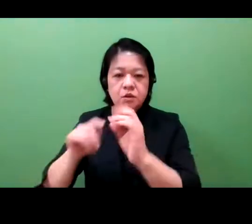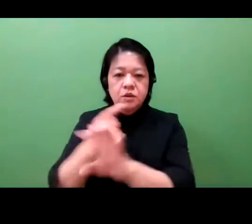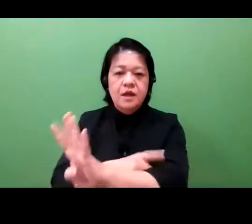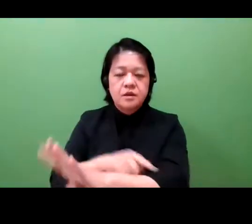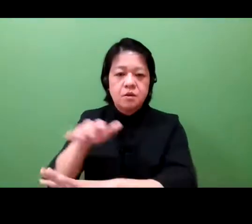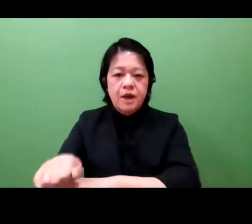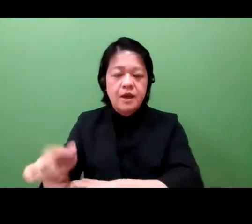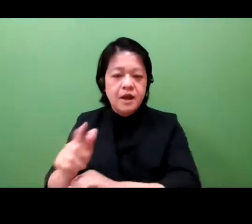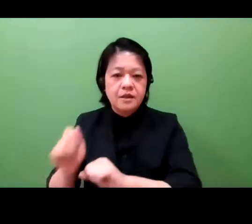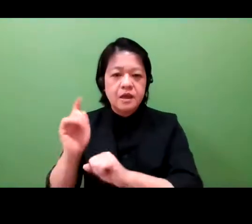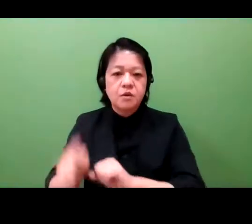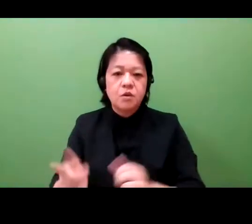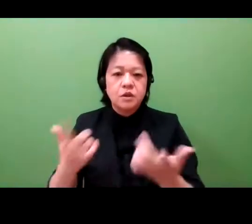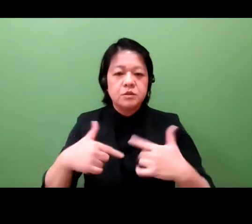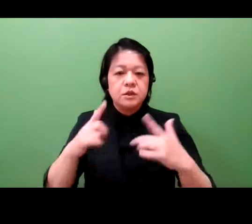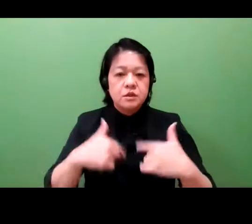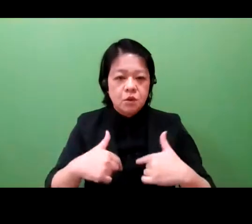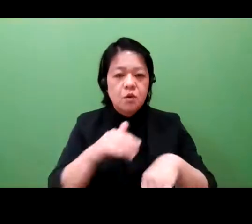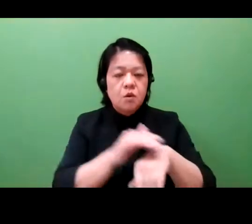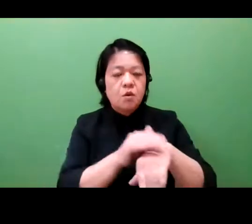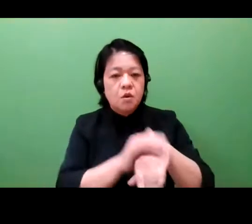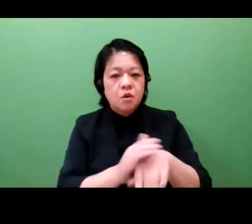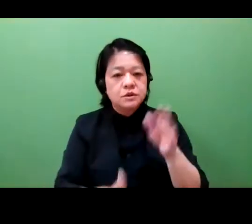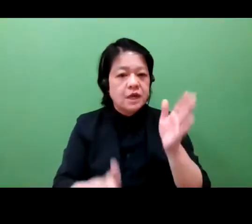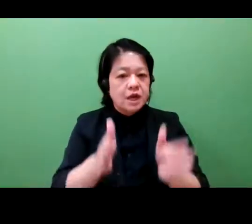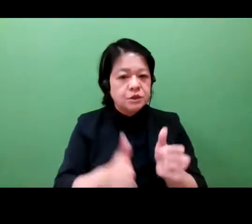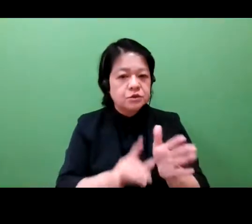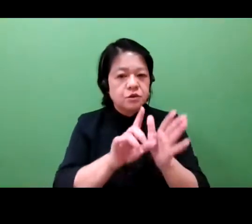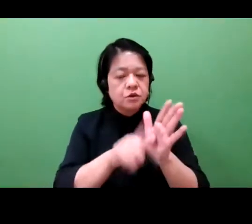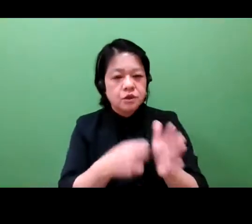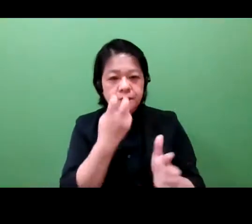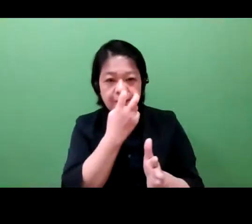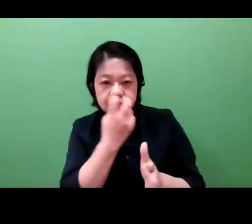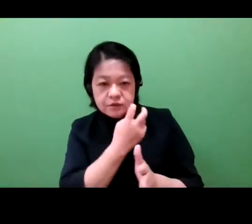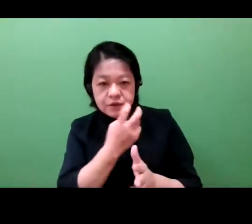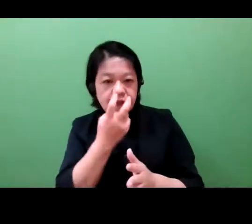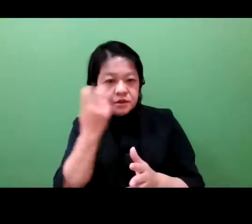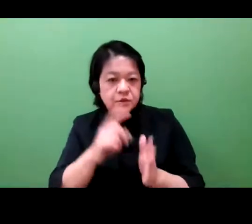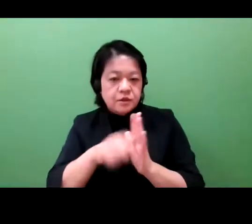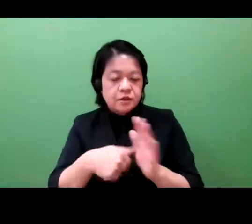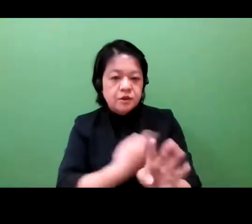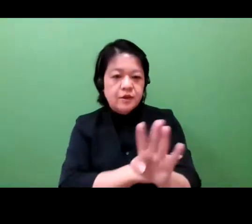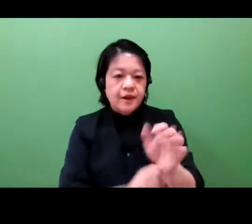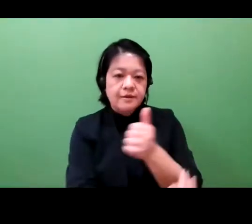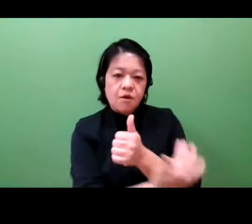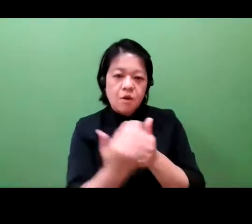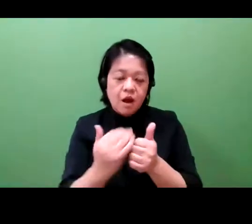Not infringing other's rights in creating content, and also